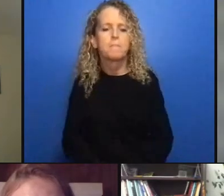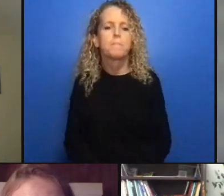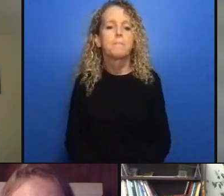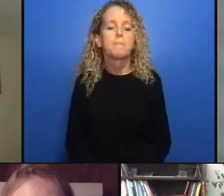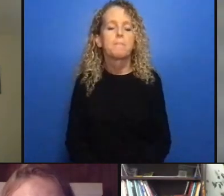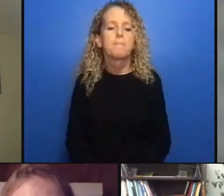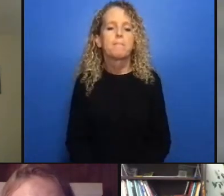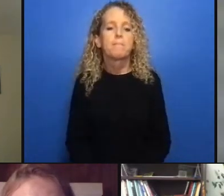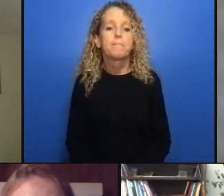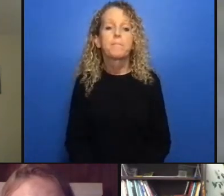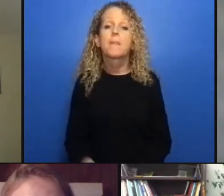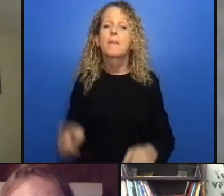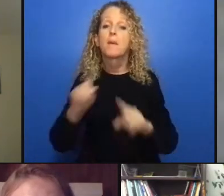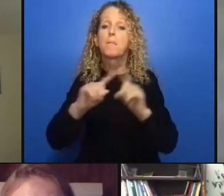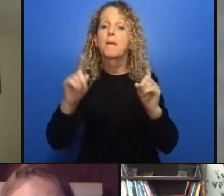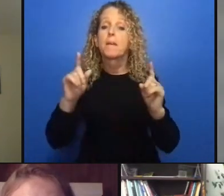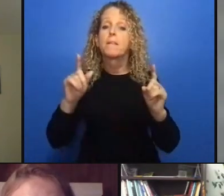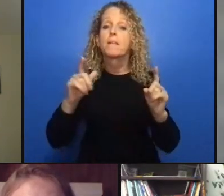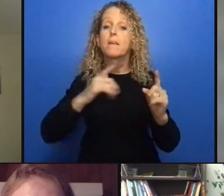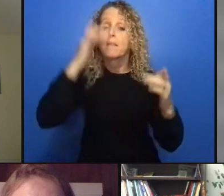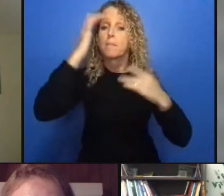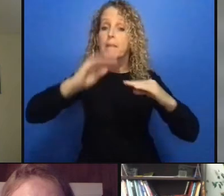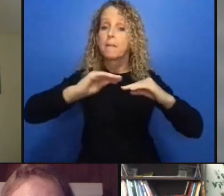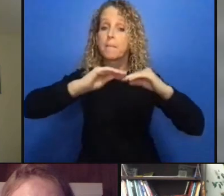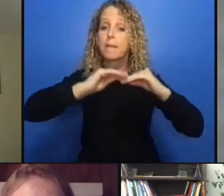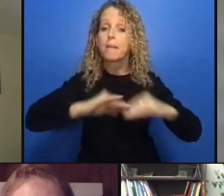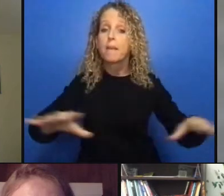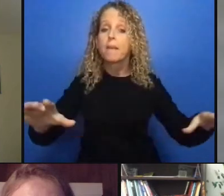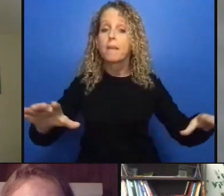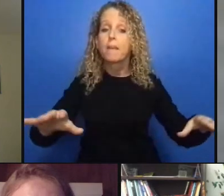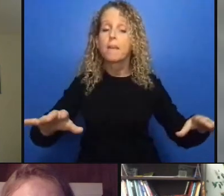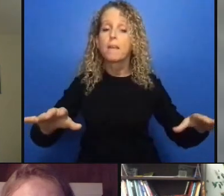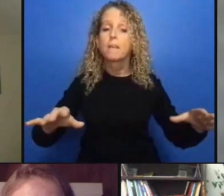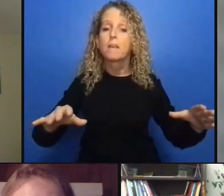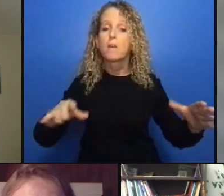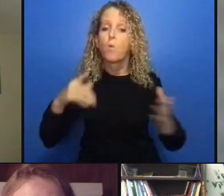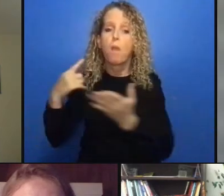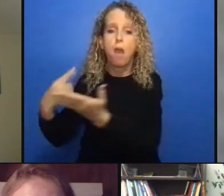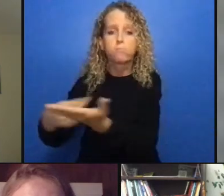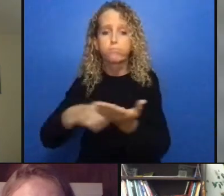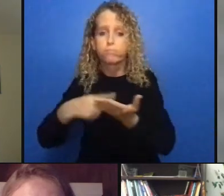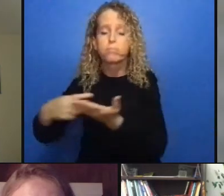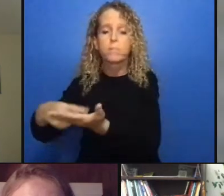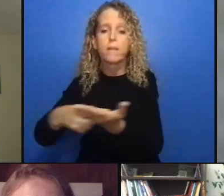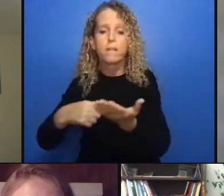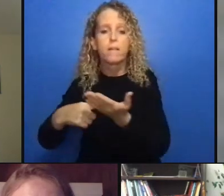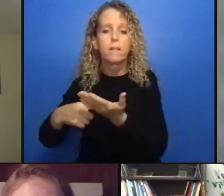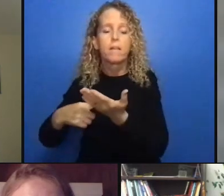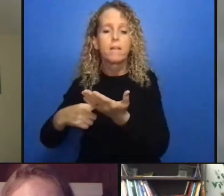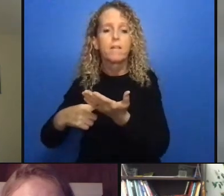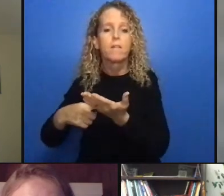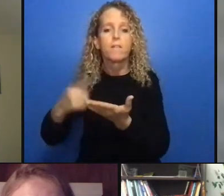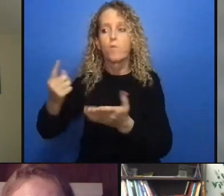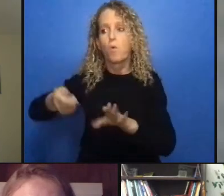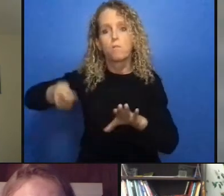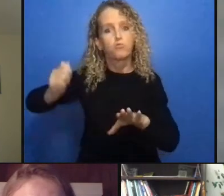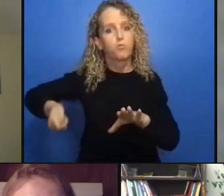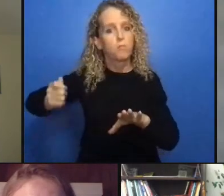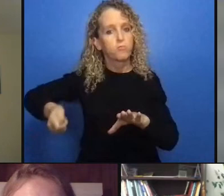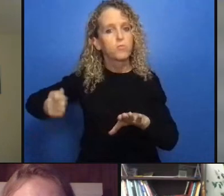equitable access to those through housing income and health supports as a as an alternative to